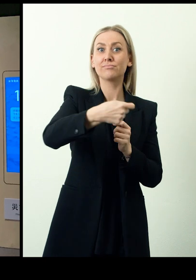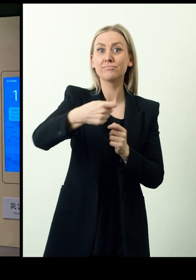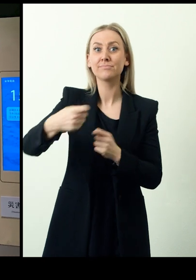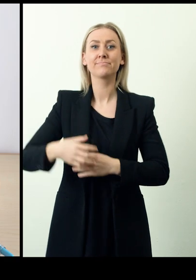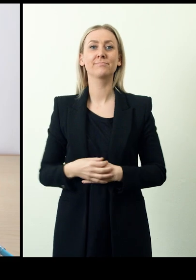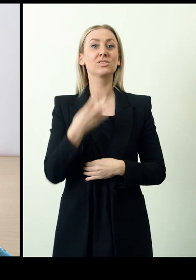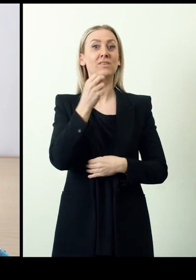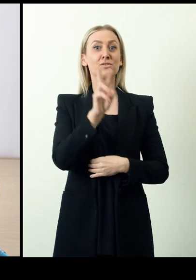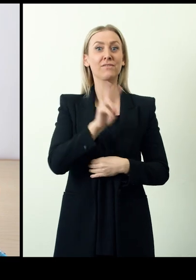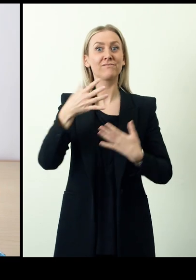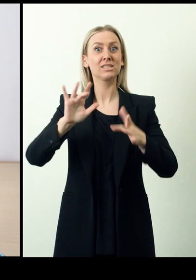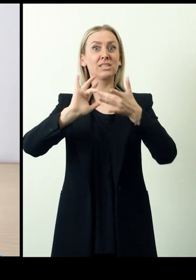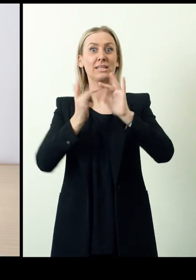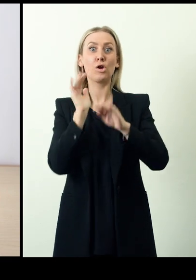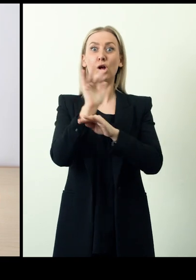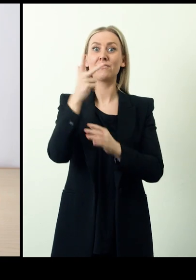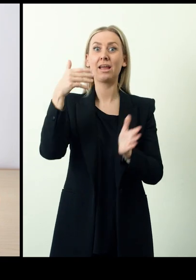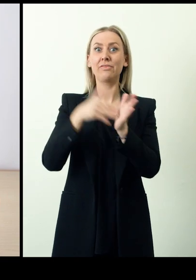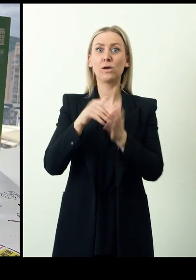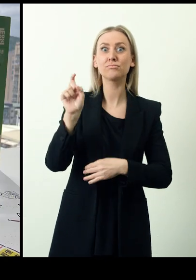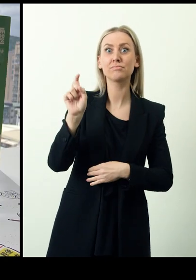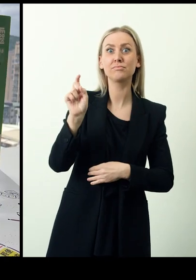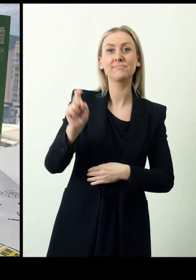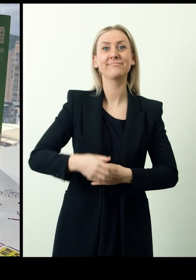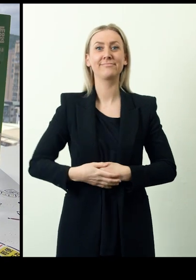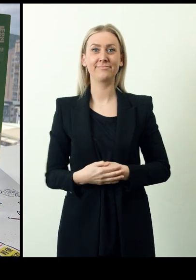and the digital version was downloaded 3000 times in 2022.